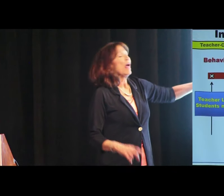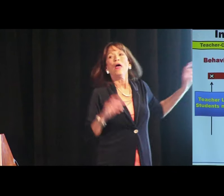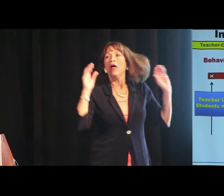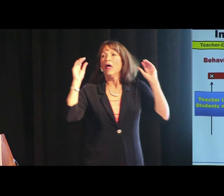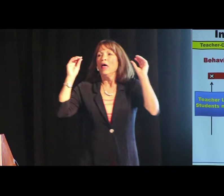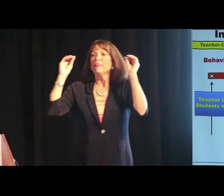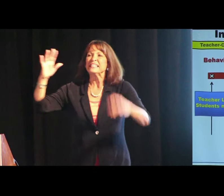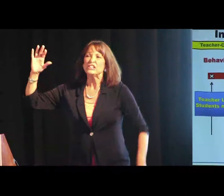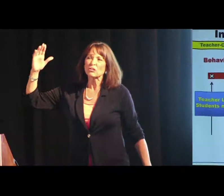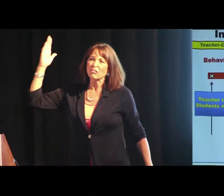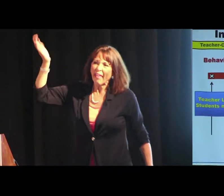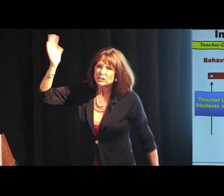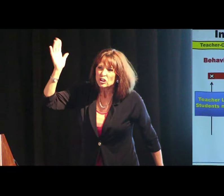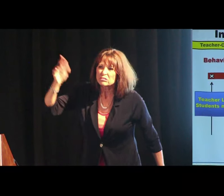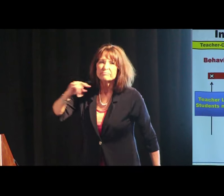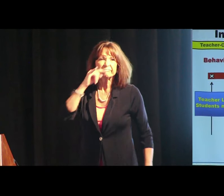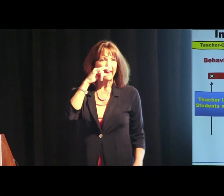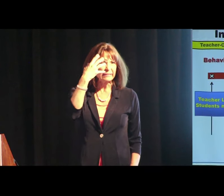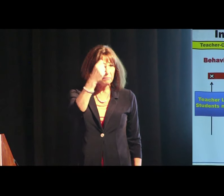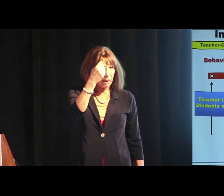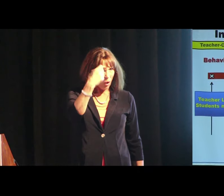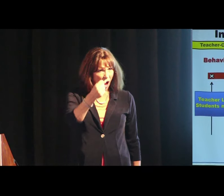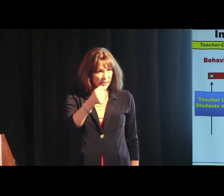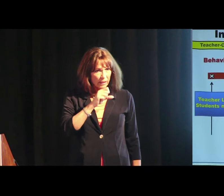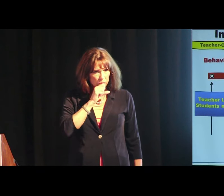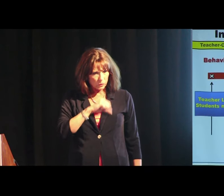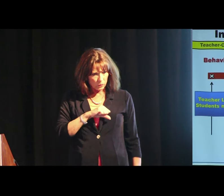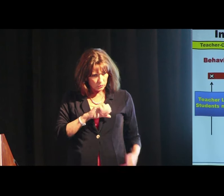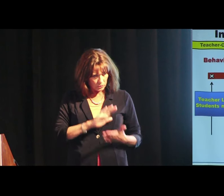the teacher lectures, the kids memorize. That's old school.